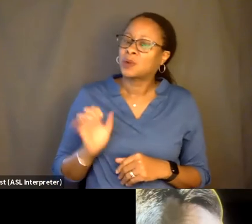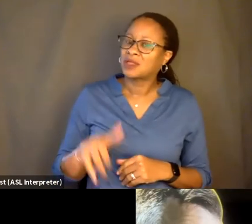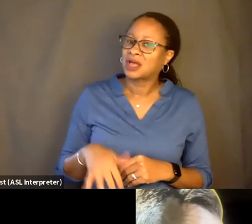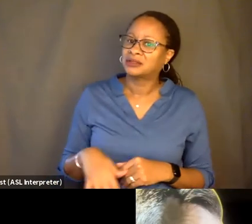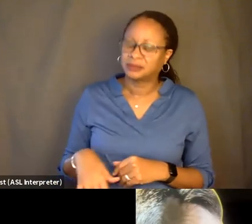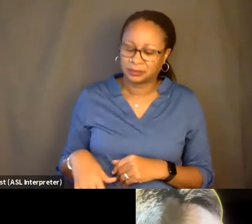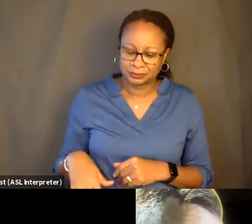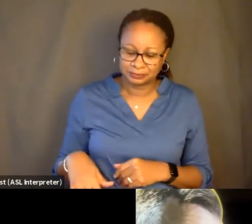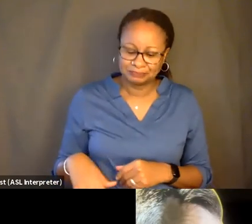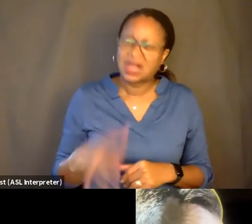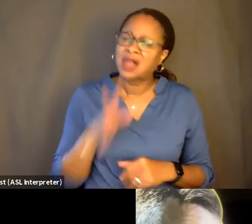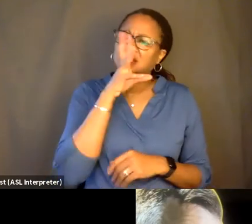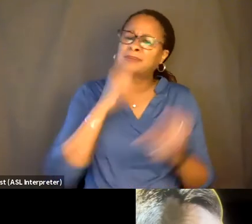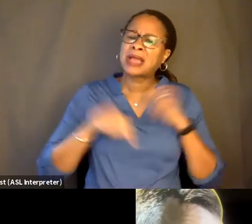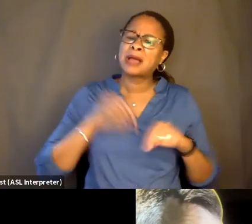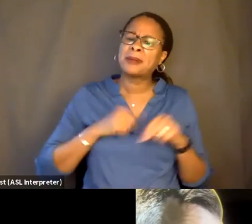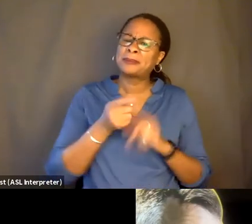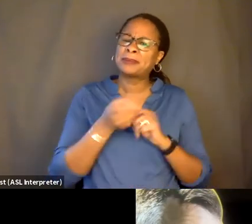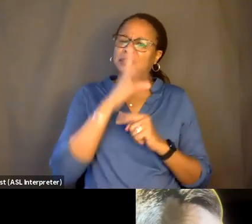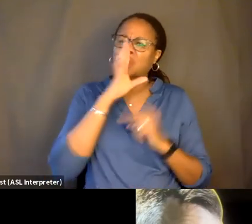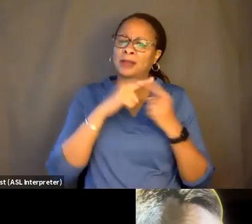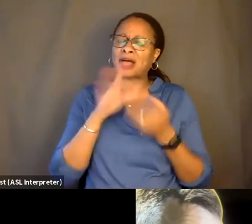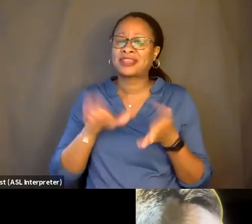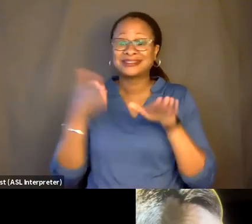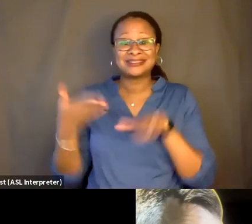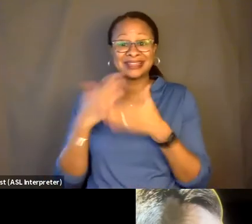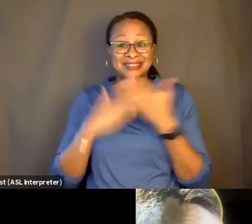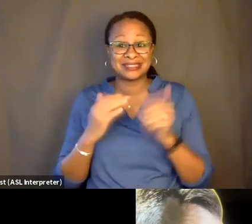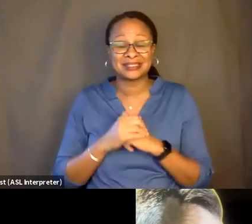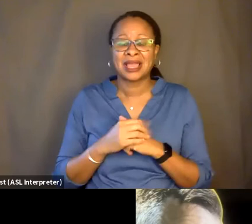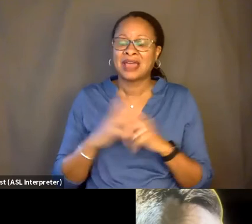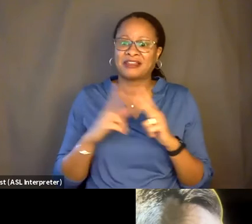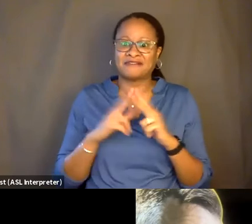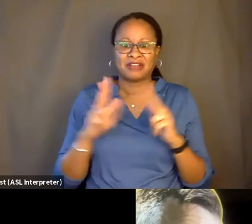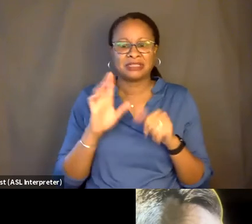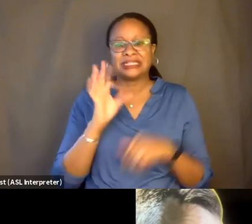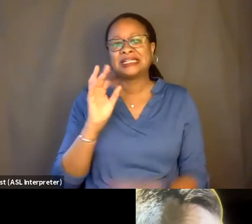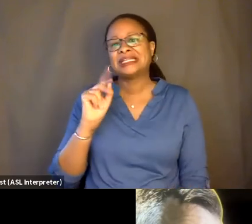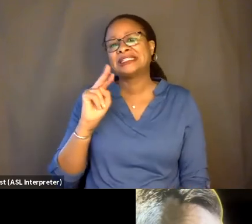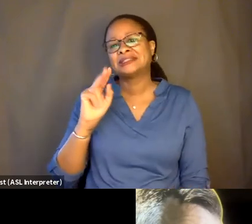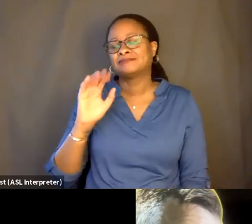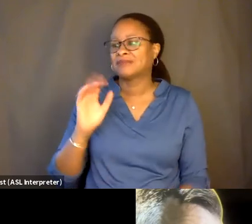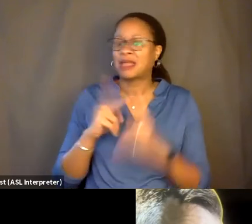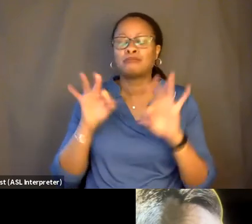of unique nature of this movie. And we see so many different versions. I mean, there-- there's a sort of at-home death,